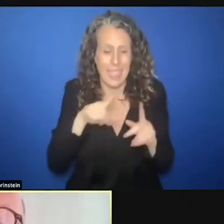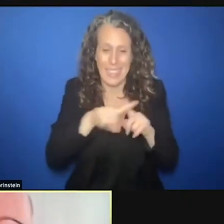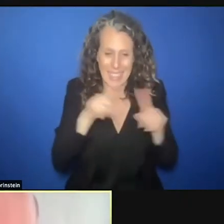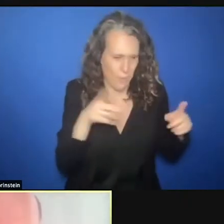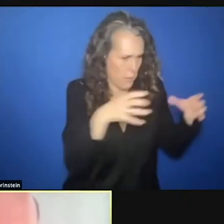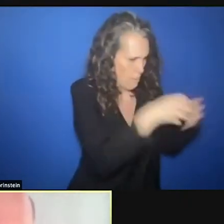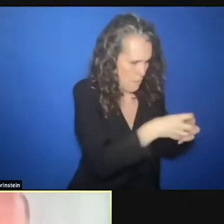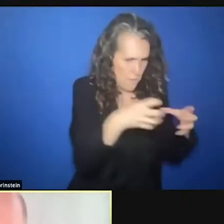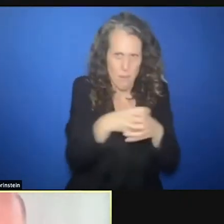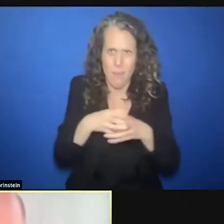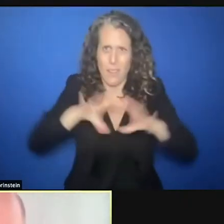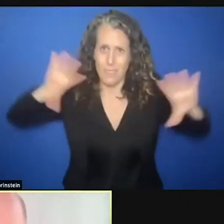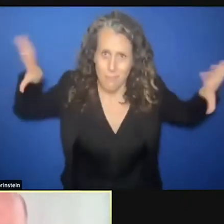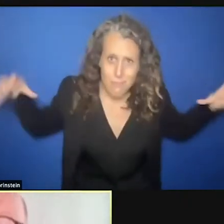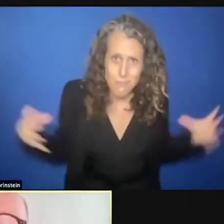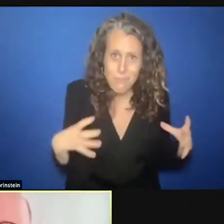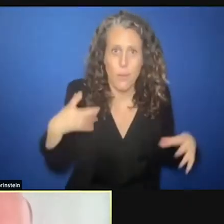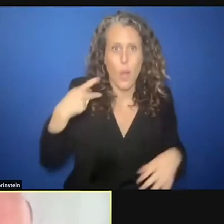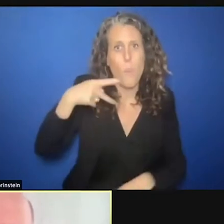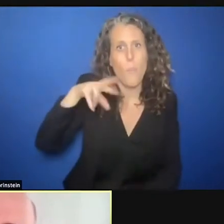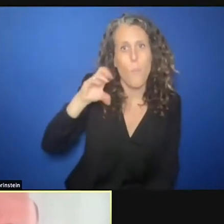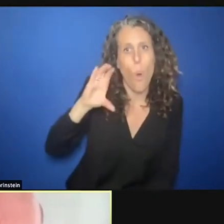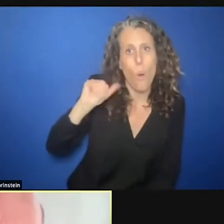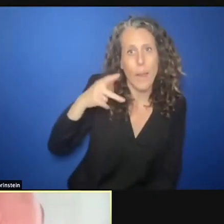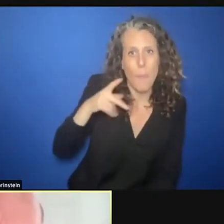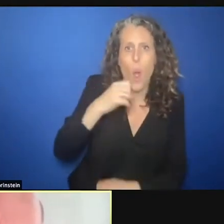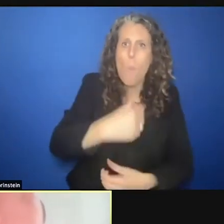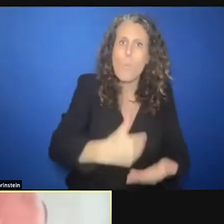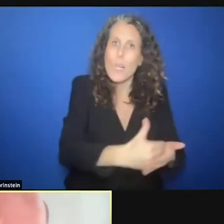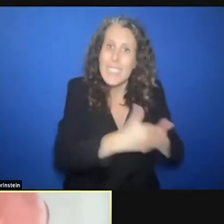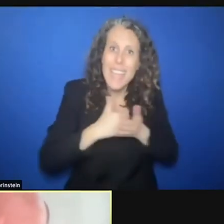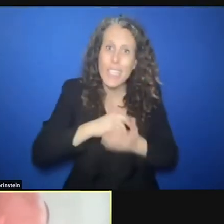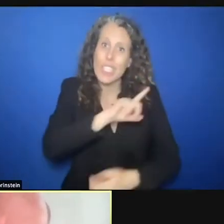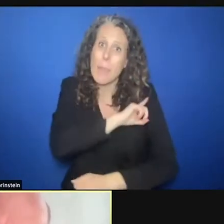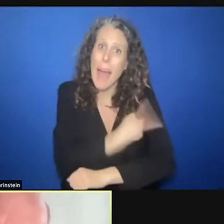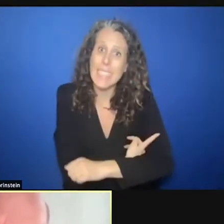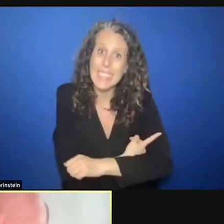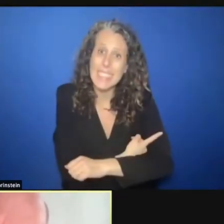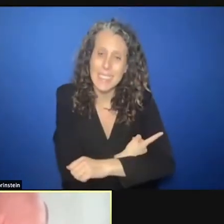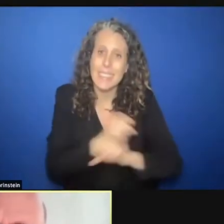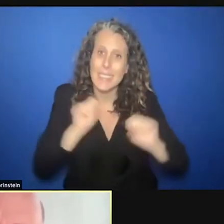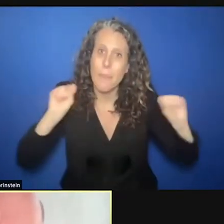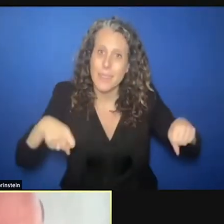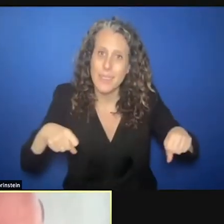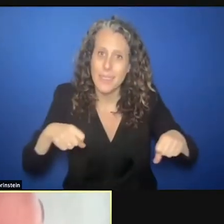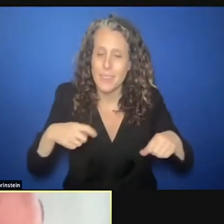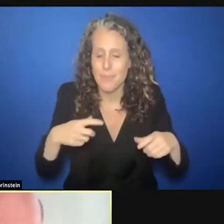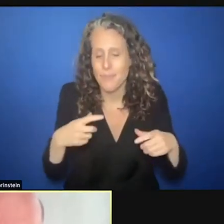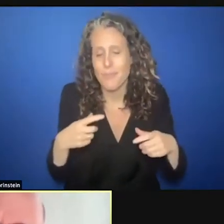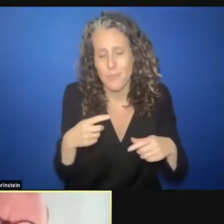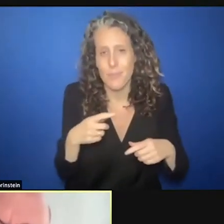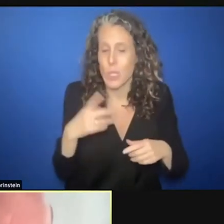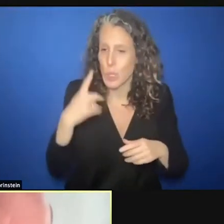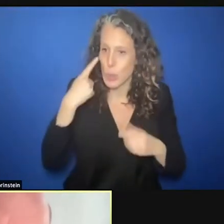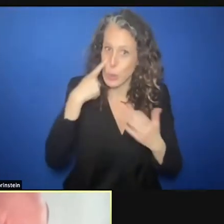pro CAP, the protection capacity. There you can show that you mean business when you deploy